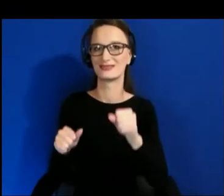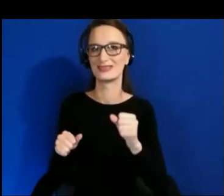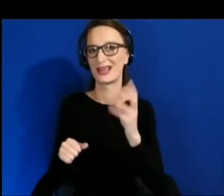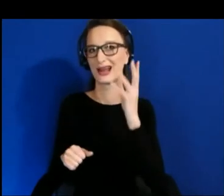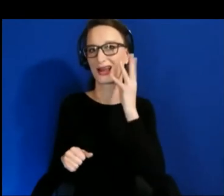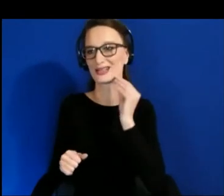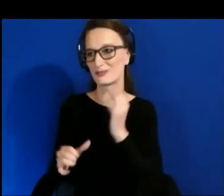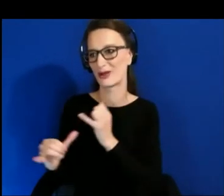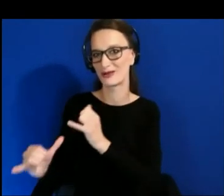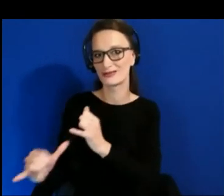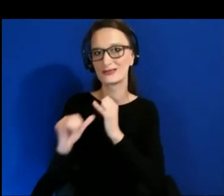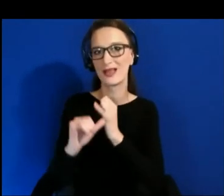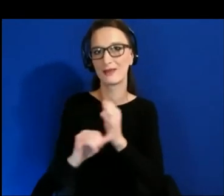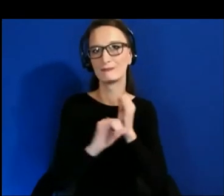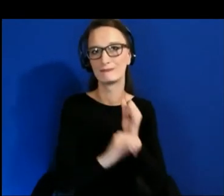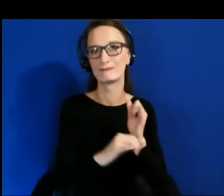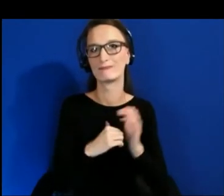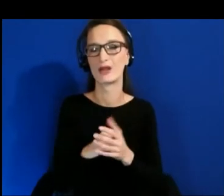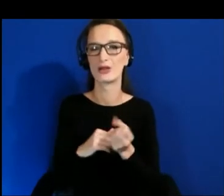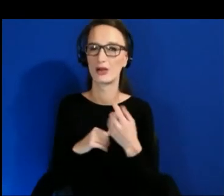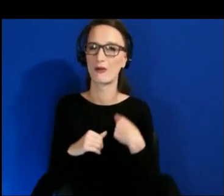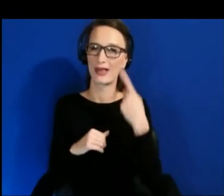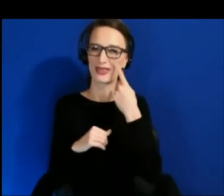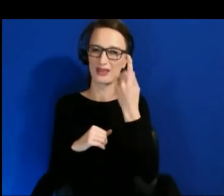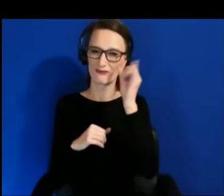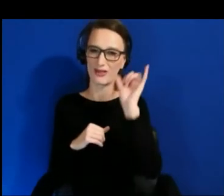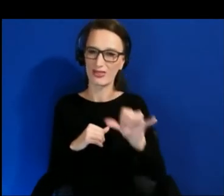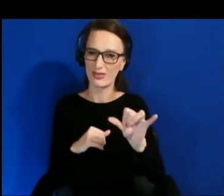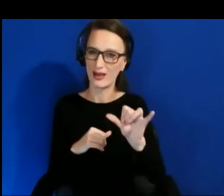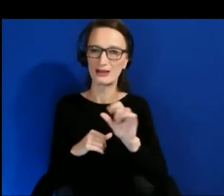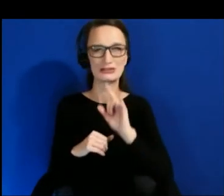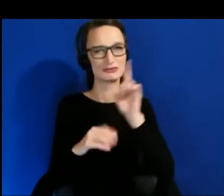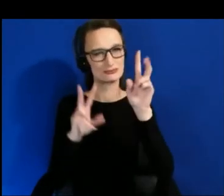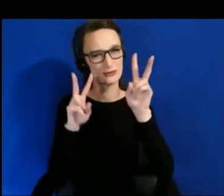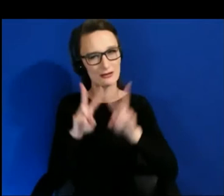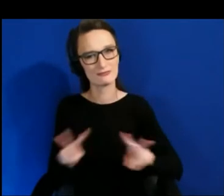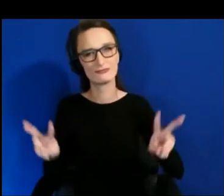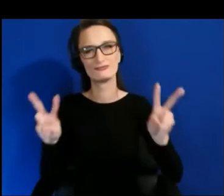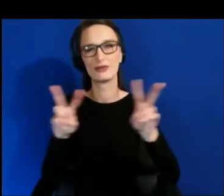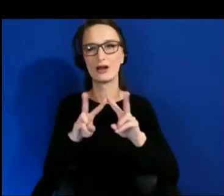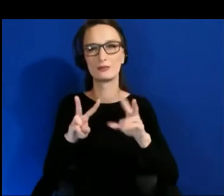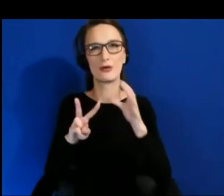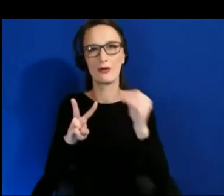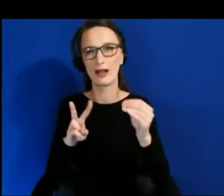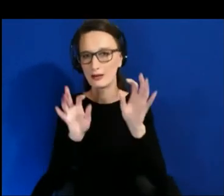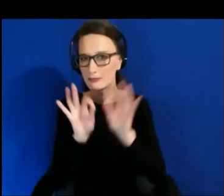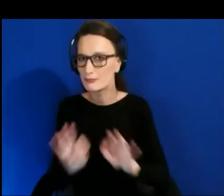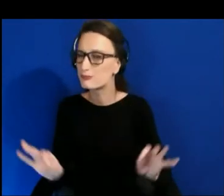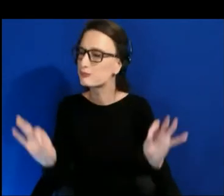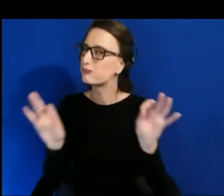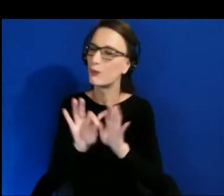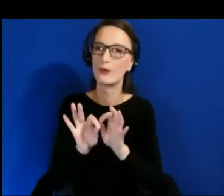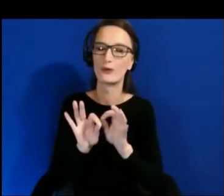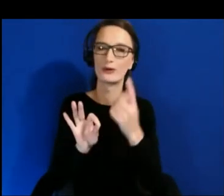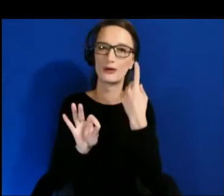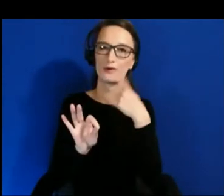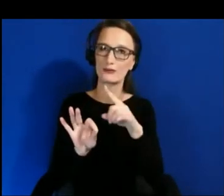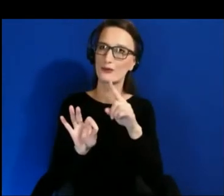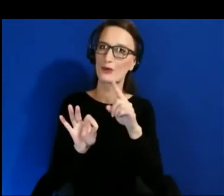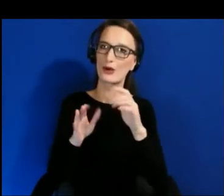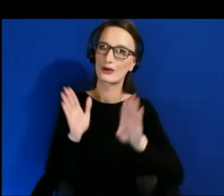I think in that sense it is super valuable and important to be able to develop for the people that